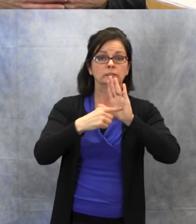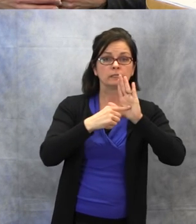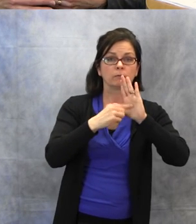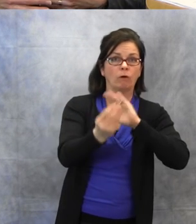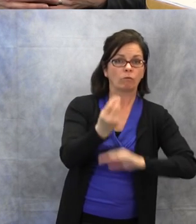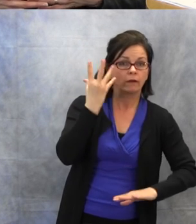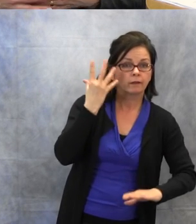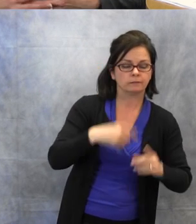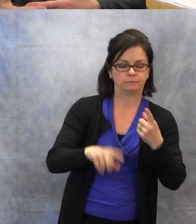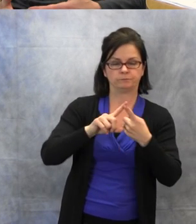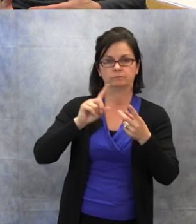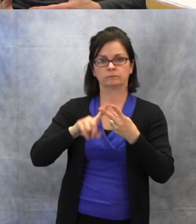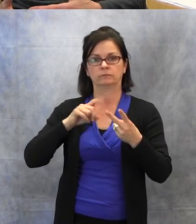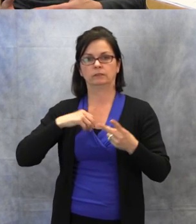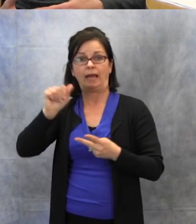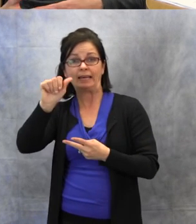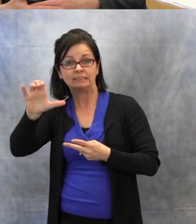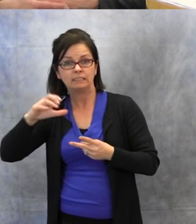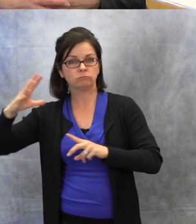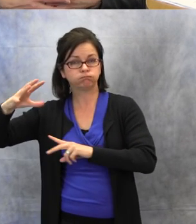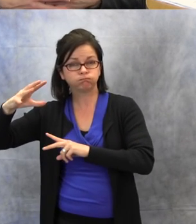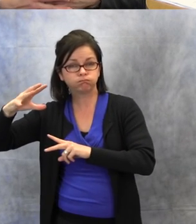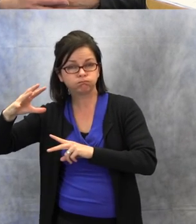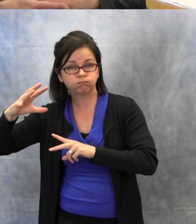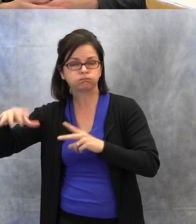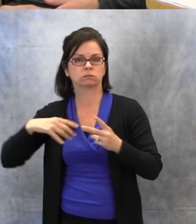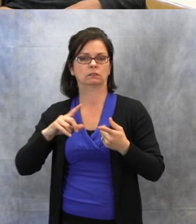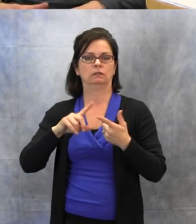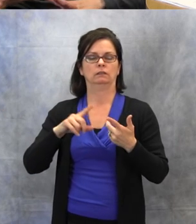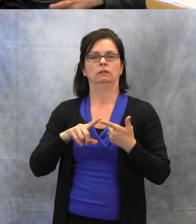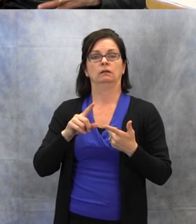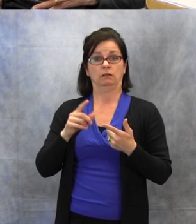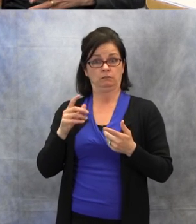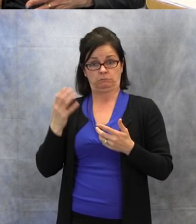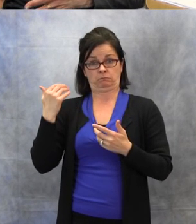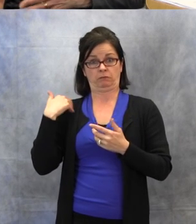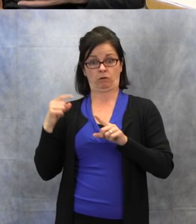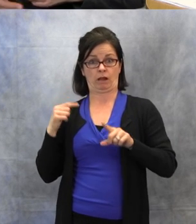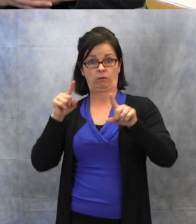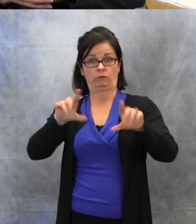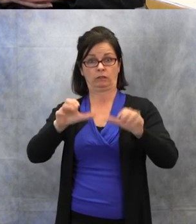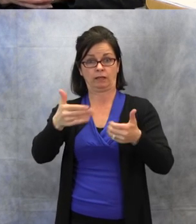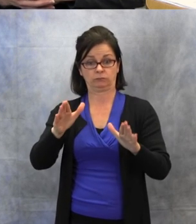an air conditioning unit. Often, I've gone into a classroom where there's an air conditioning unit